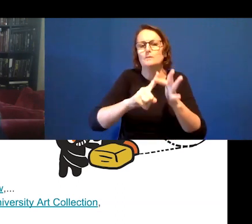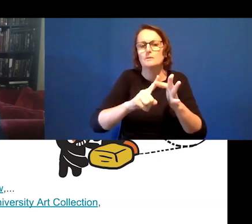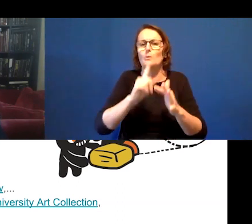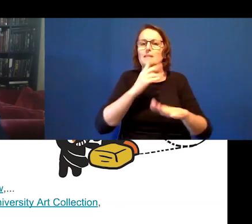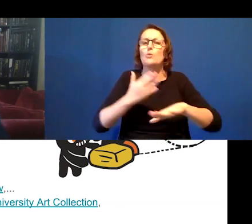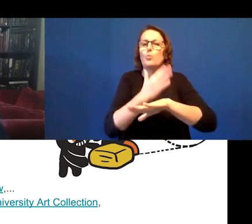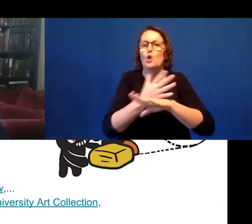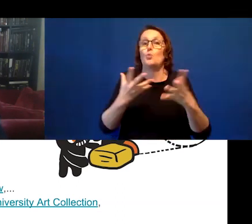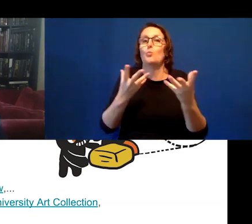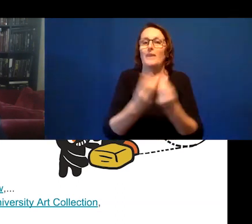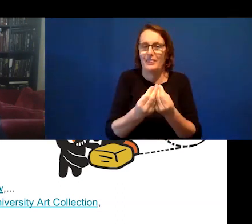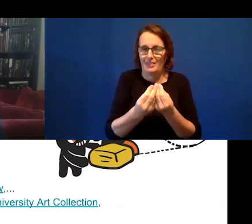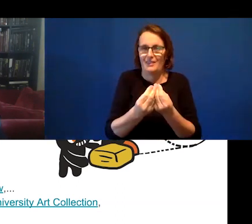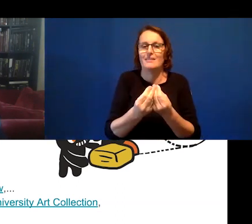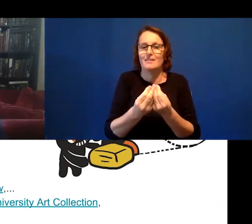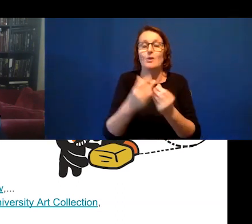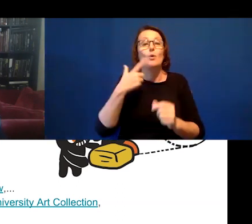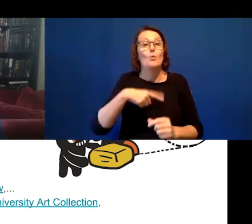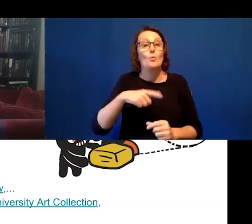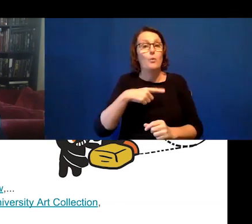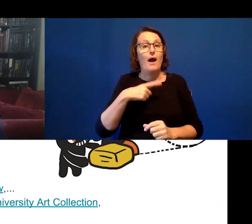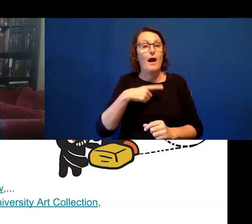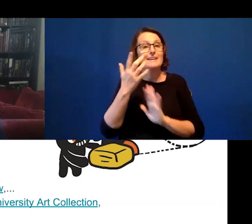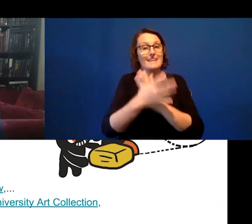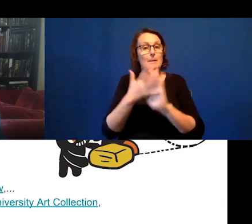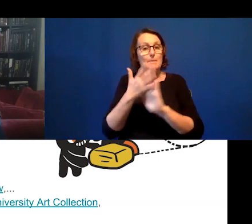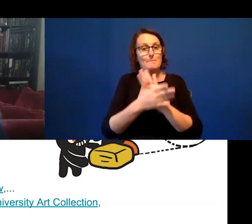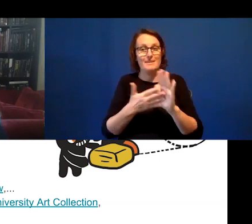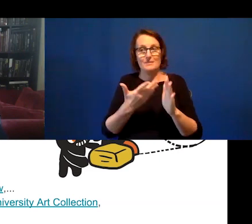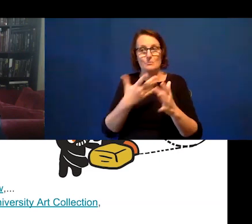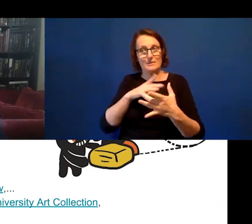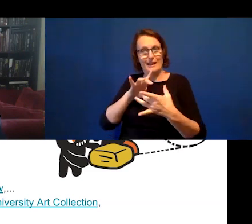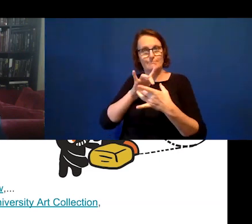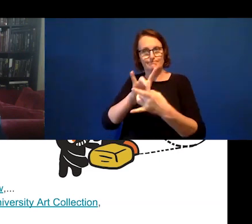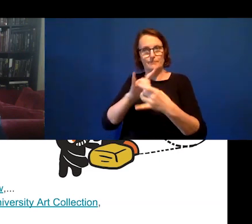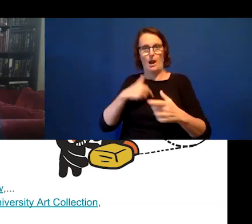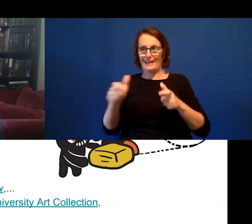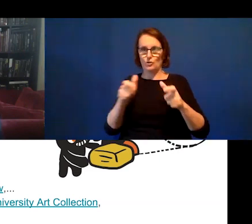give technology agency in the relationship. Objects, including the